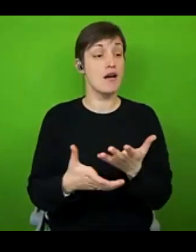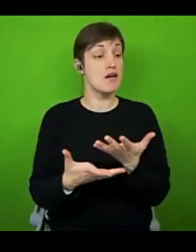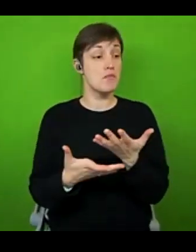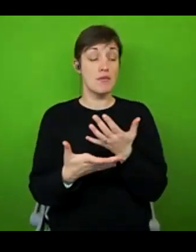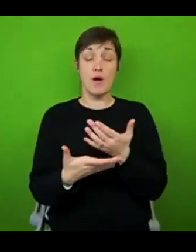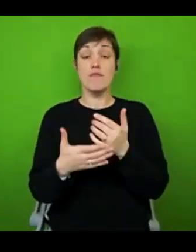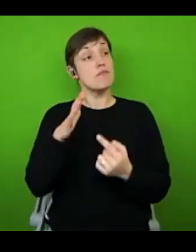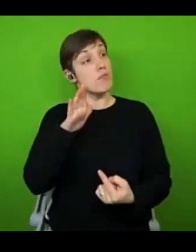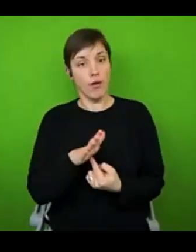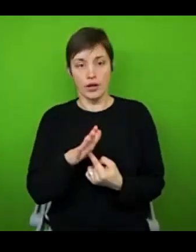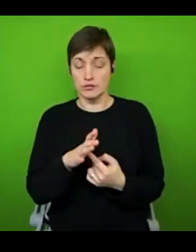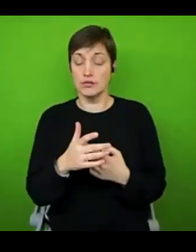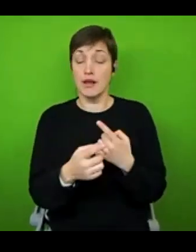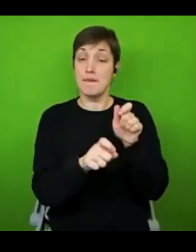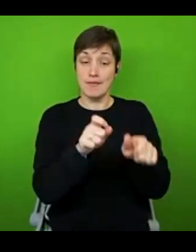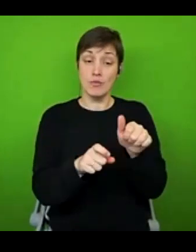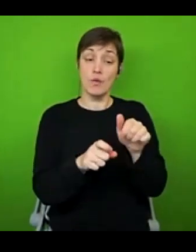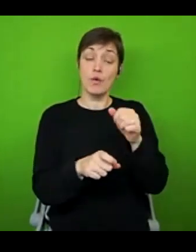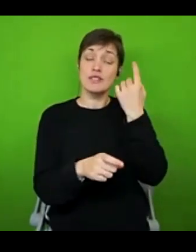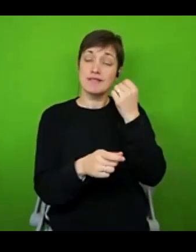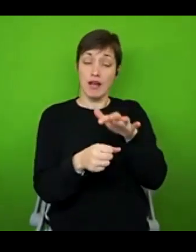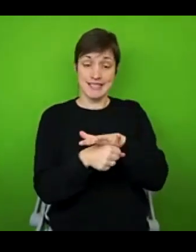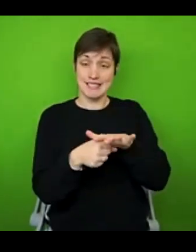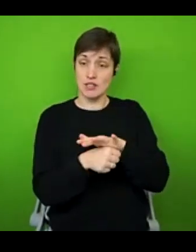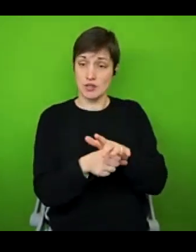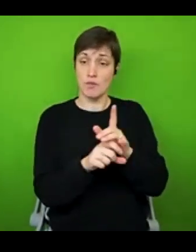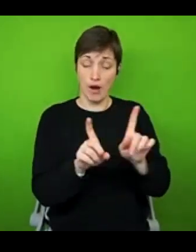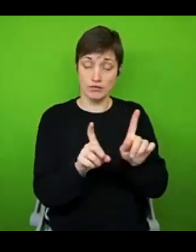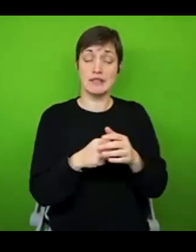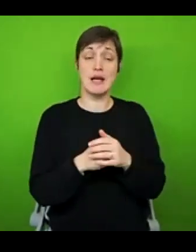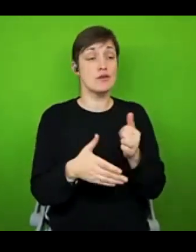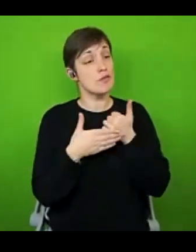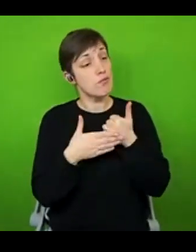people do have knowledge of your condition and that they know how to support you. And I think it's really valuable